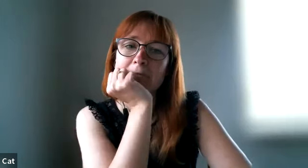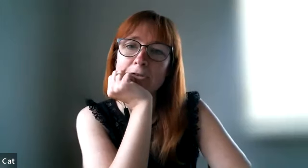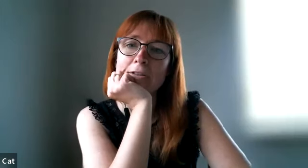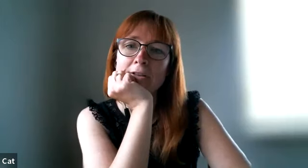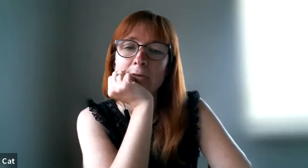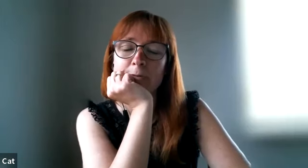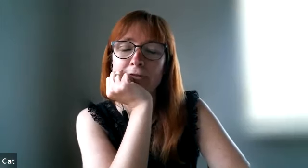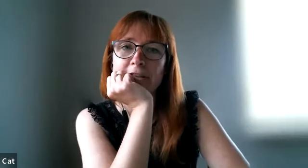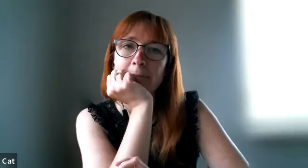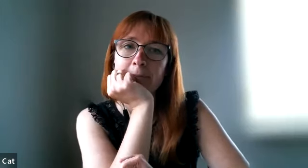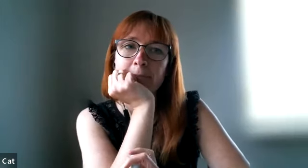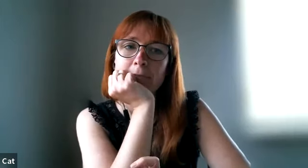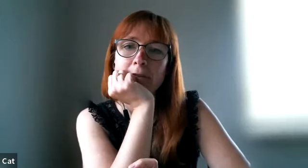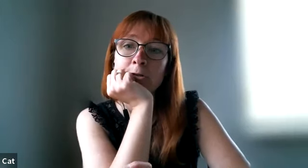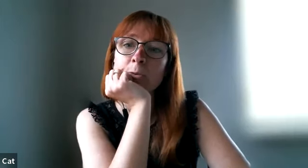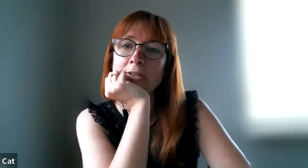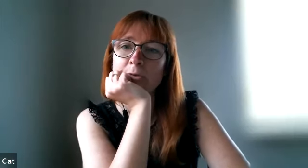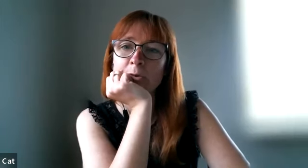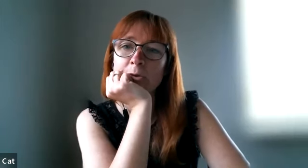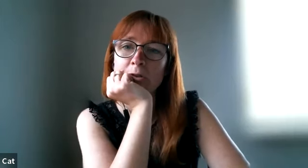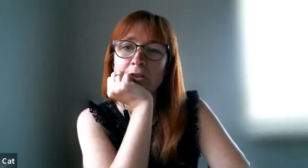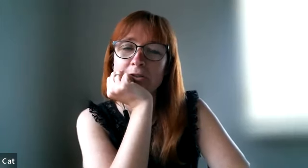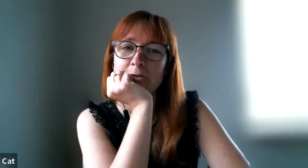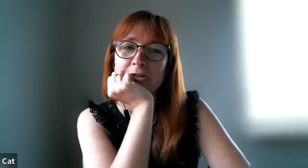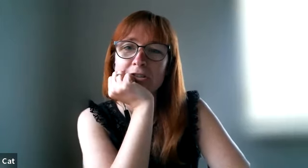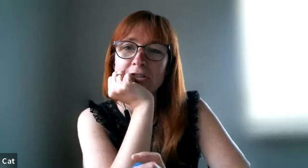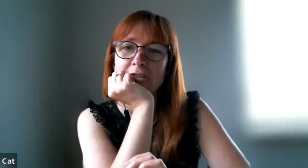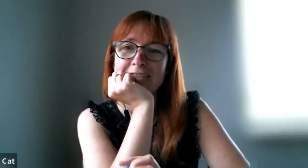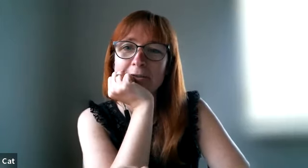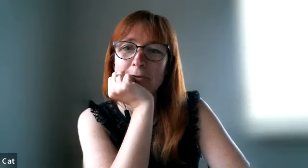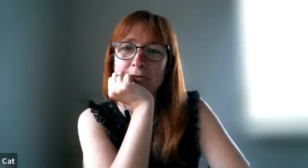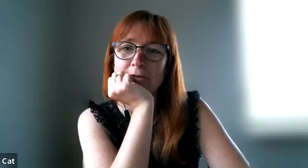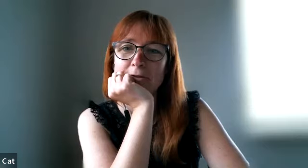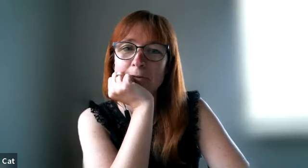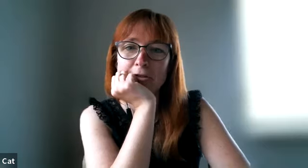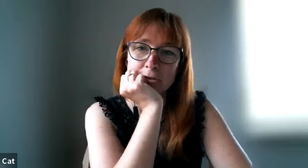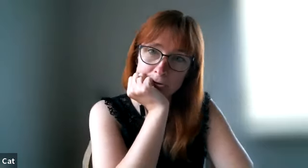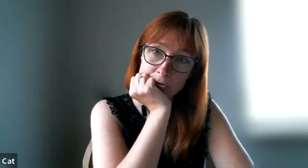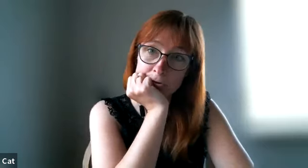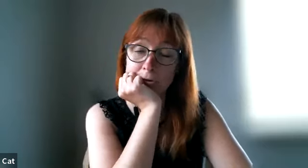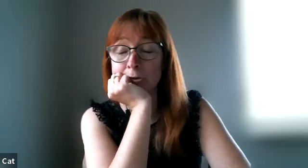so i think that could be funny yeah when they grow older just don't feel misunderstood or